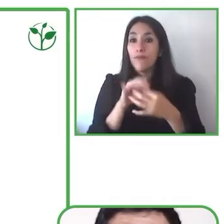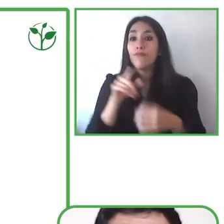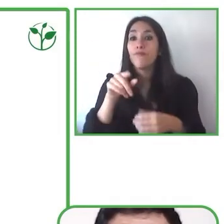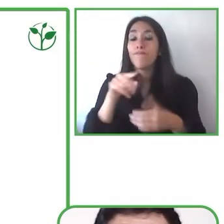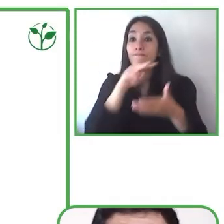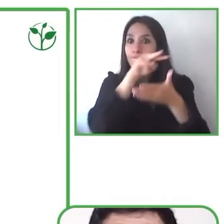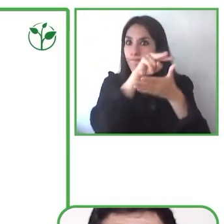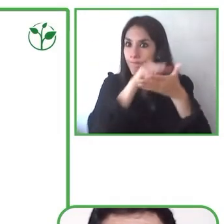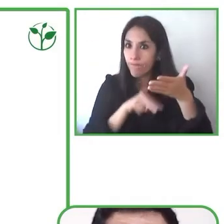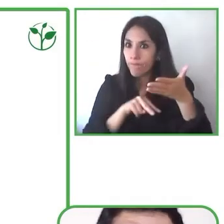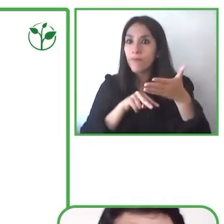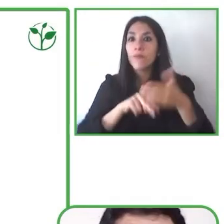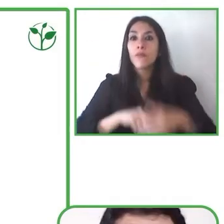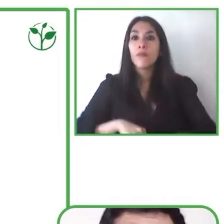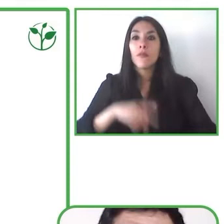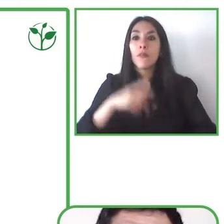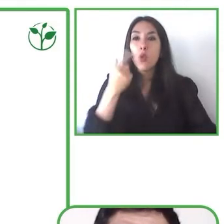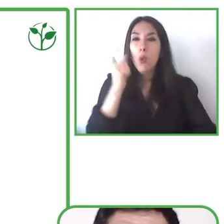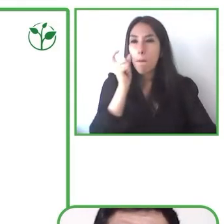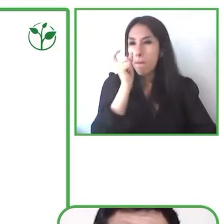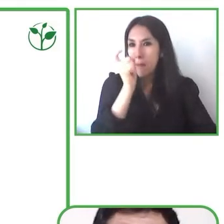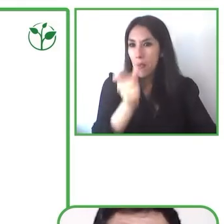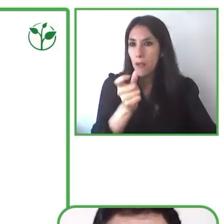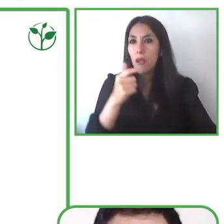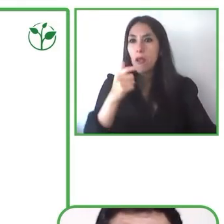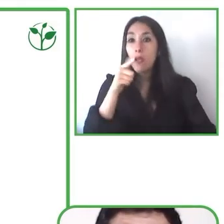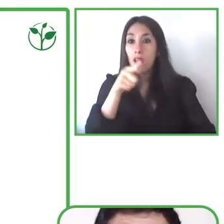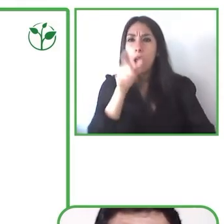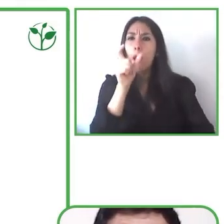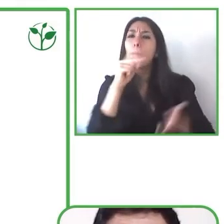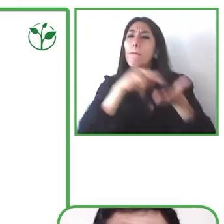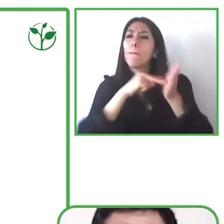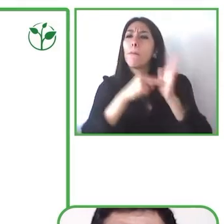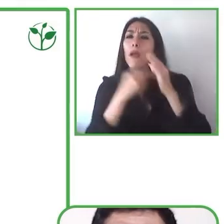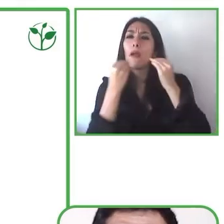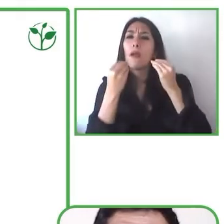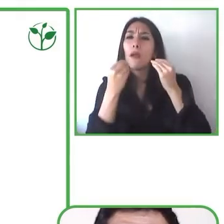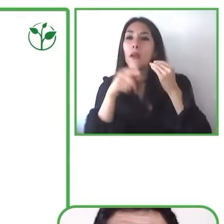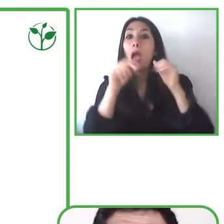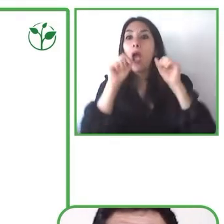chord that explains the development of reading of the reading skills and also